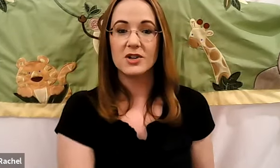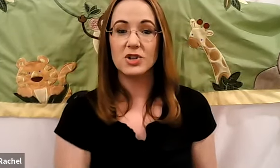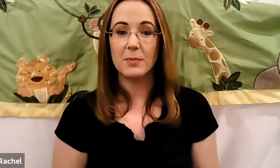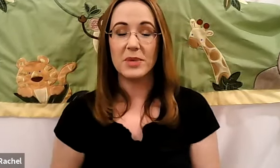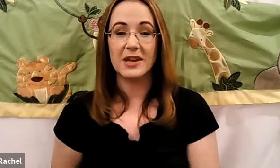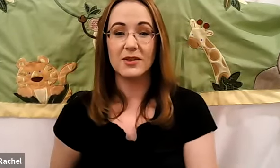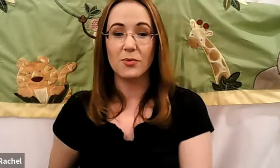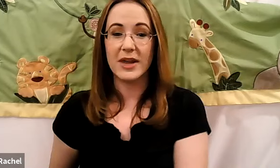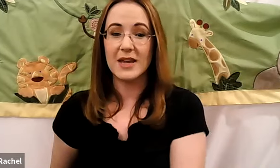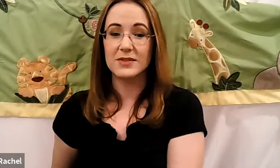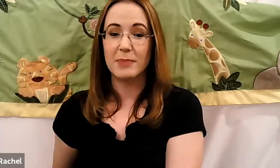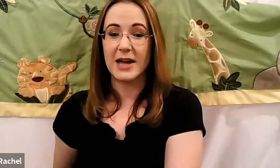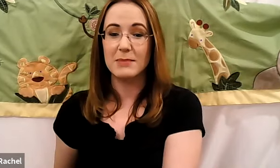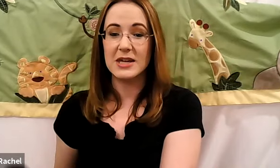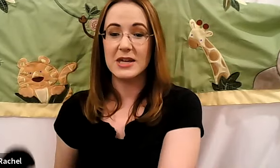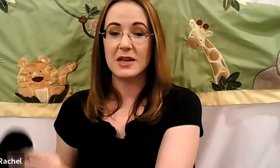Rachel: Jumping in the waves by me.